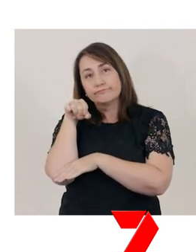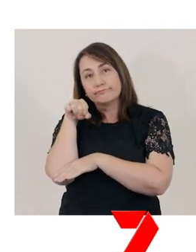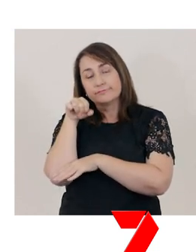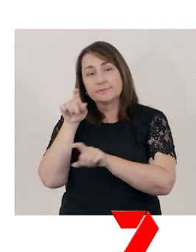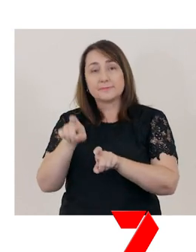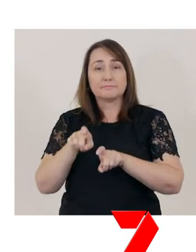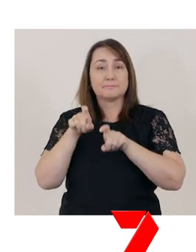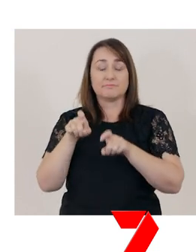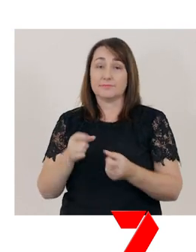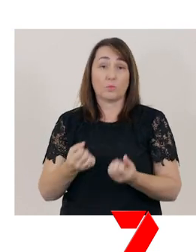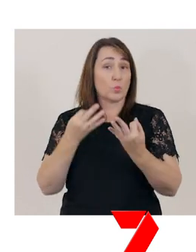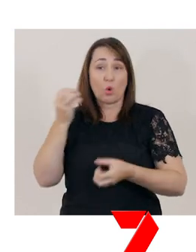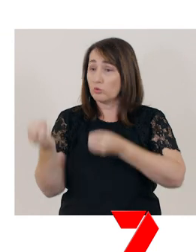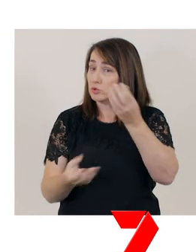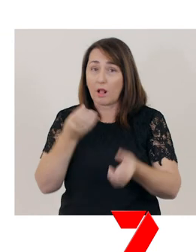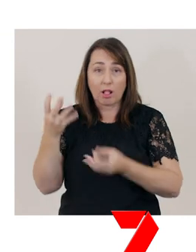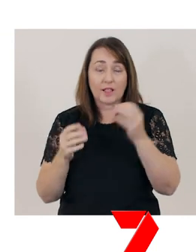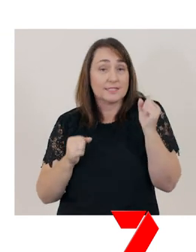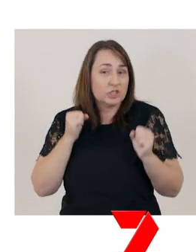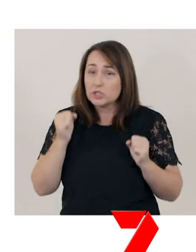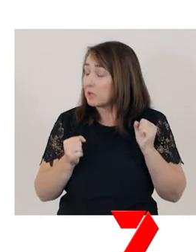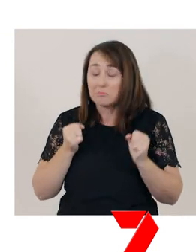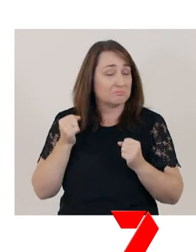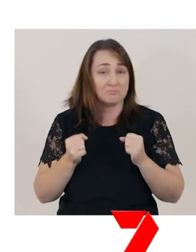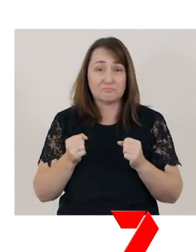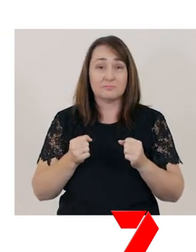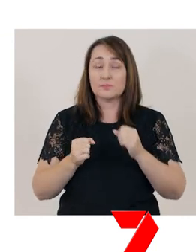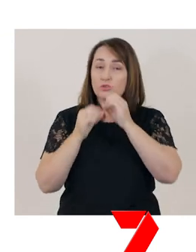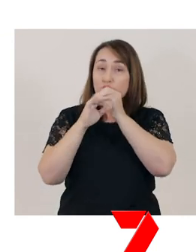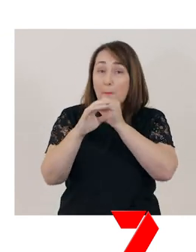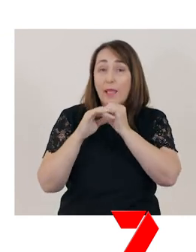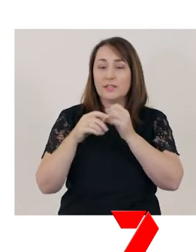He didn’t juggle or jiggle, or play the trumpet or the drums.